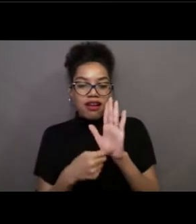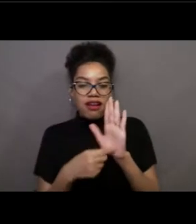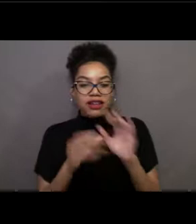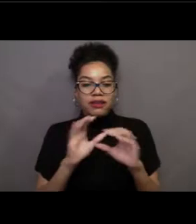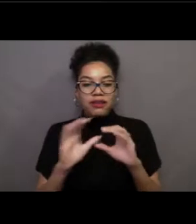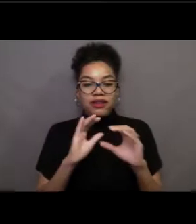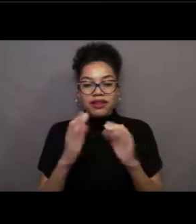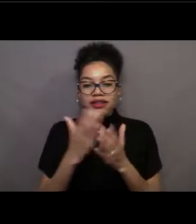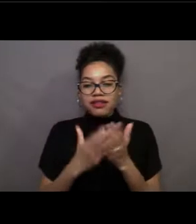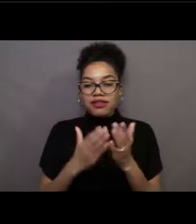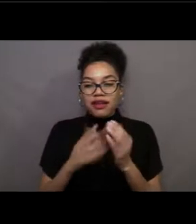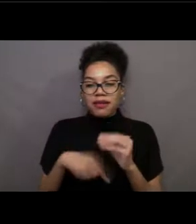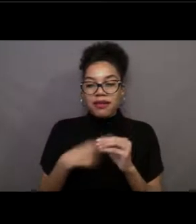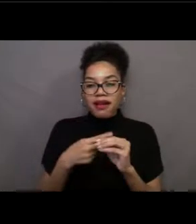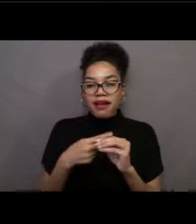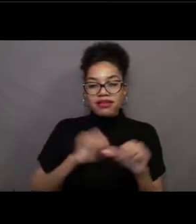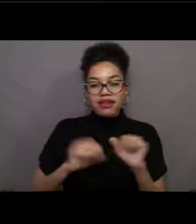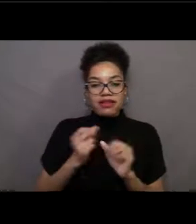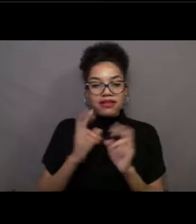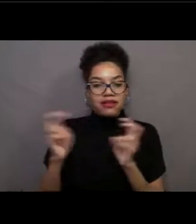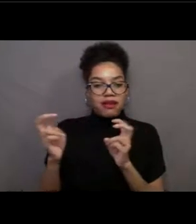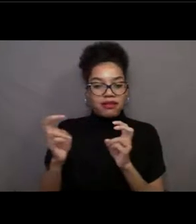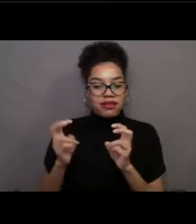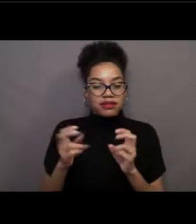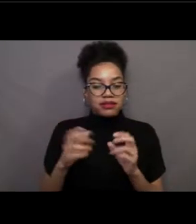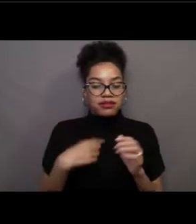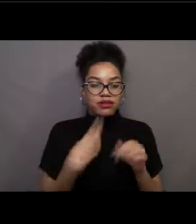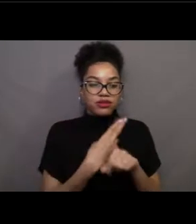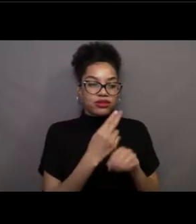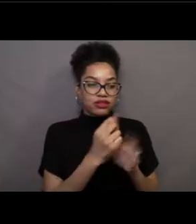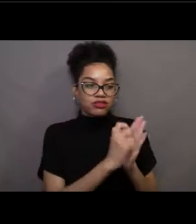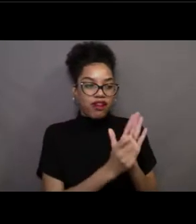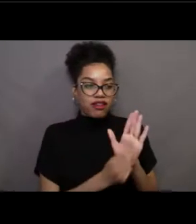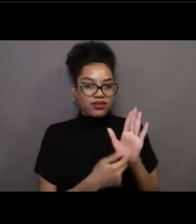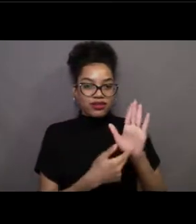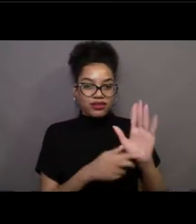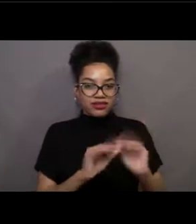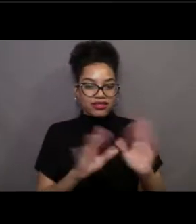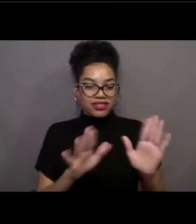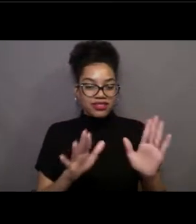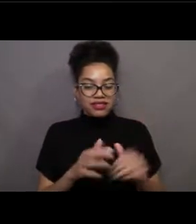through art and illustration. And that's really exciting to me to create these tools